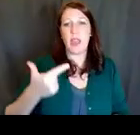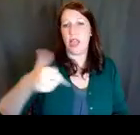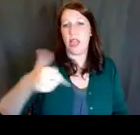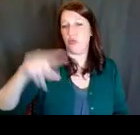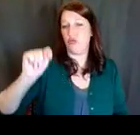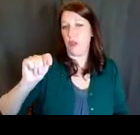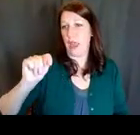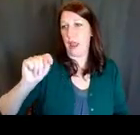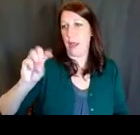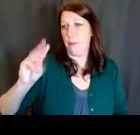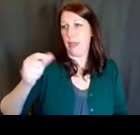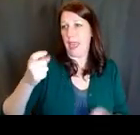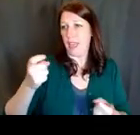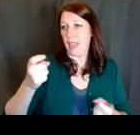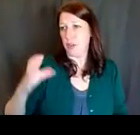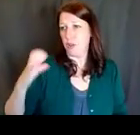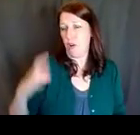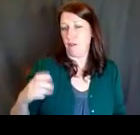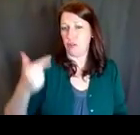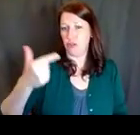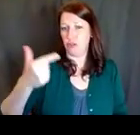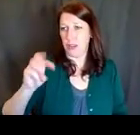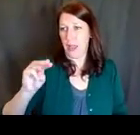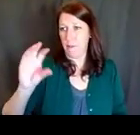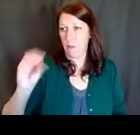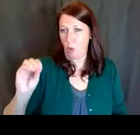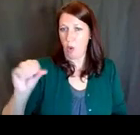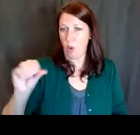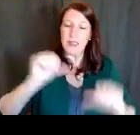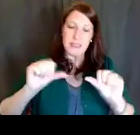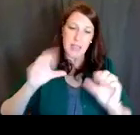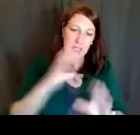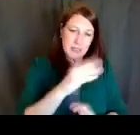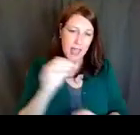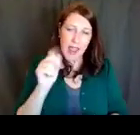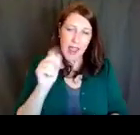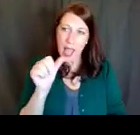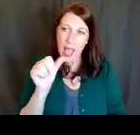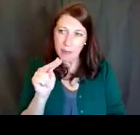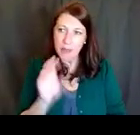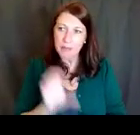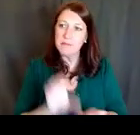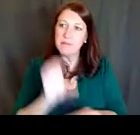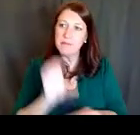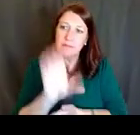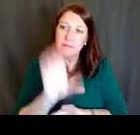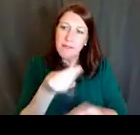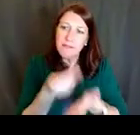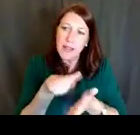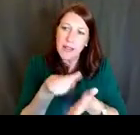who can be scientists and administrators. They help to implement the funding process. They oversee budgets,